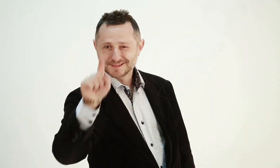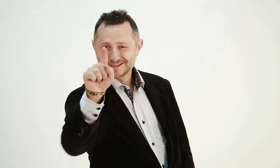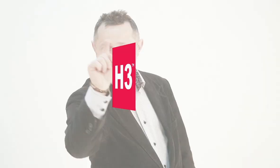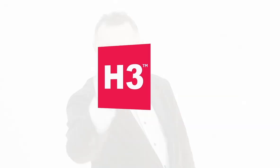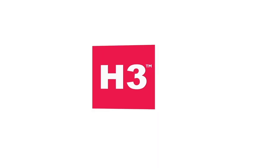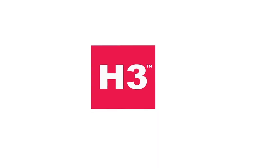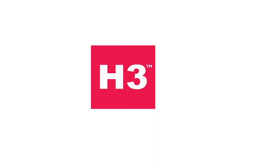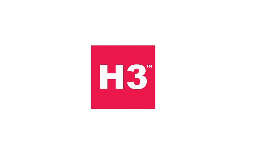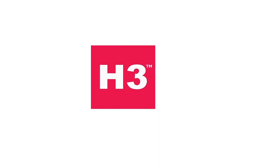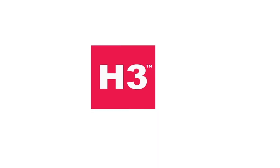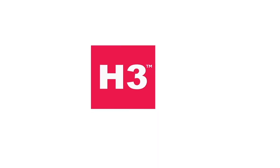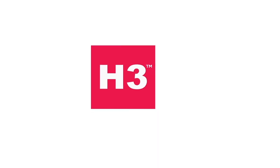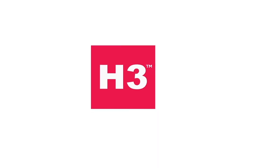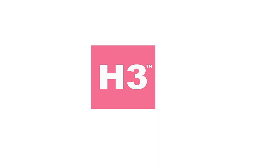we are working on three huge projects. Since